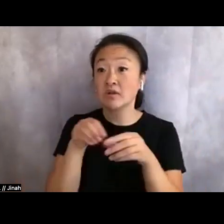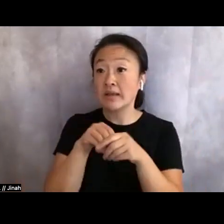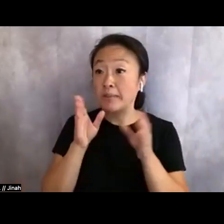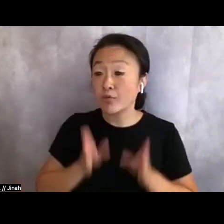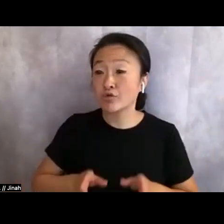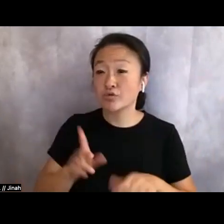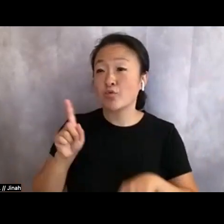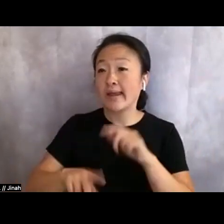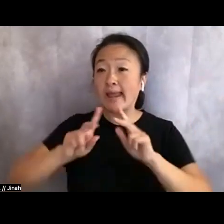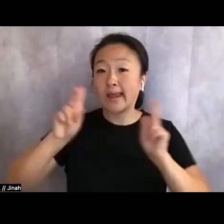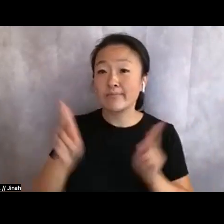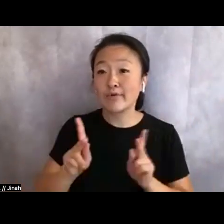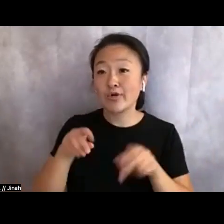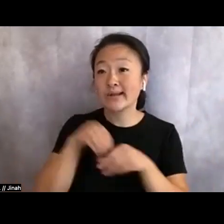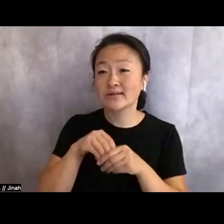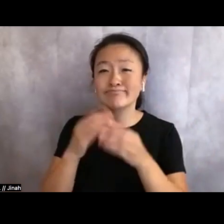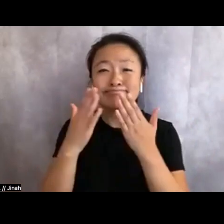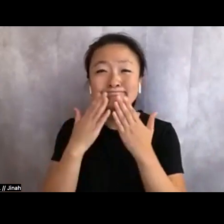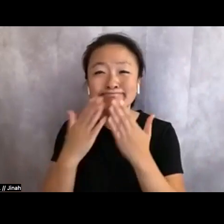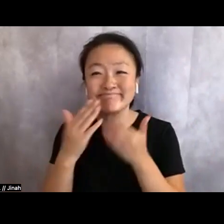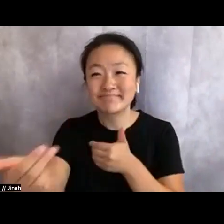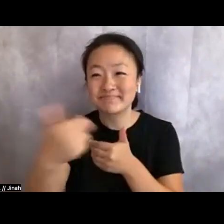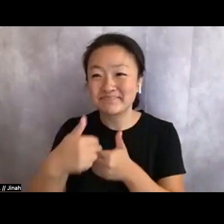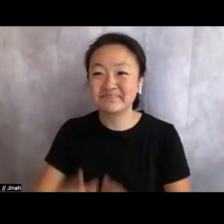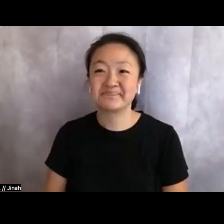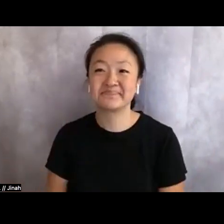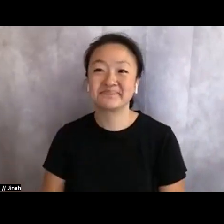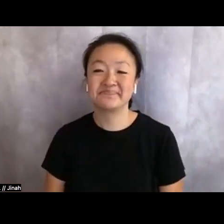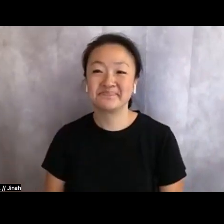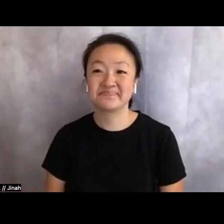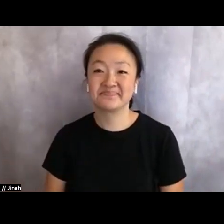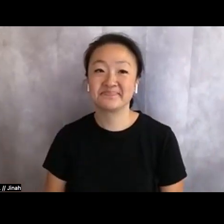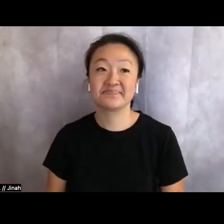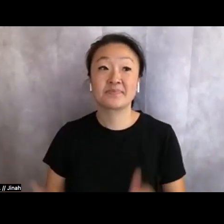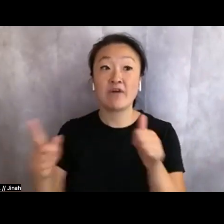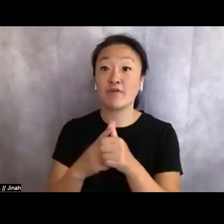etcetera, so thank you everybody for joining us. My first poem is